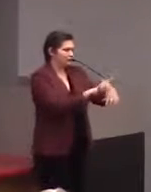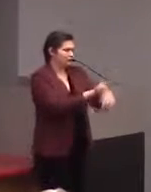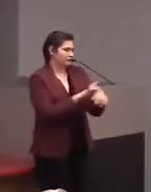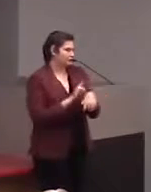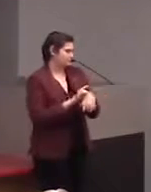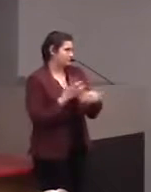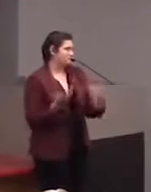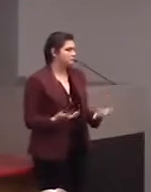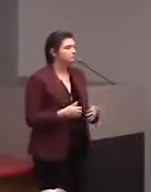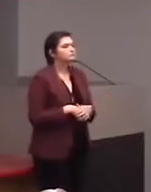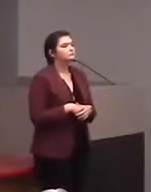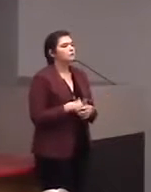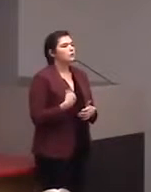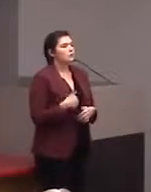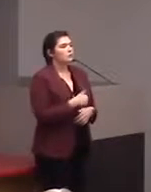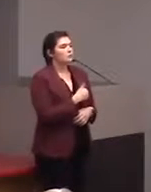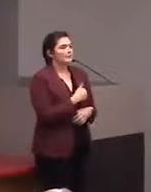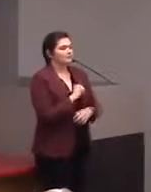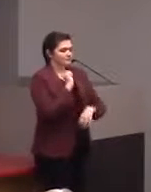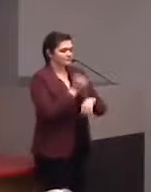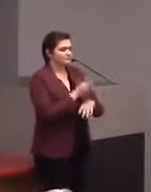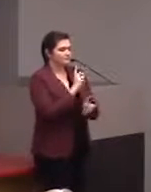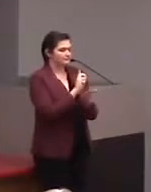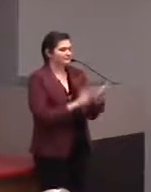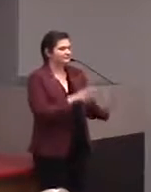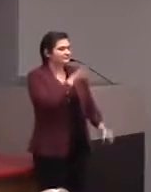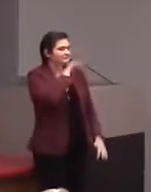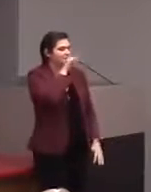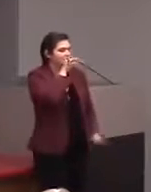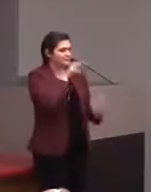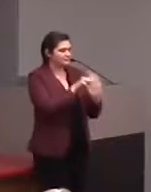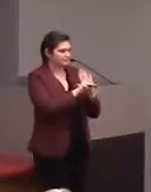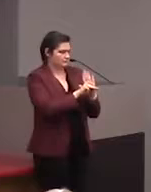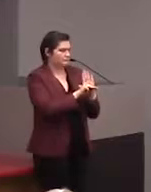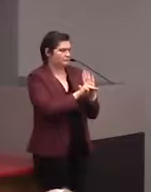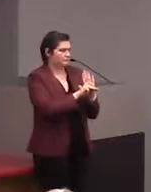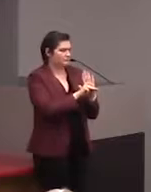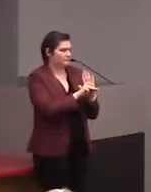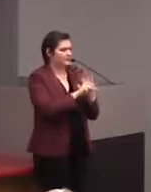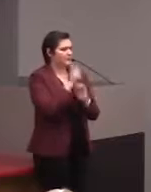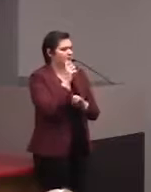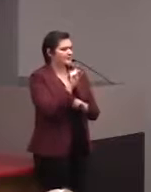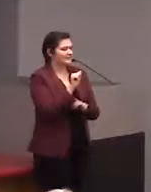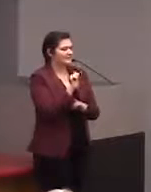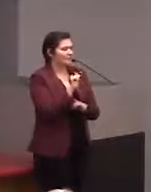So we designed a talking model of a seahorse